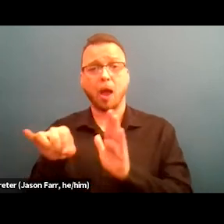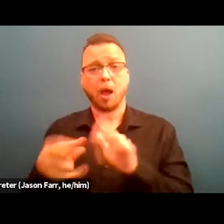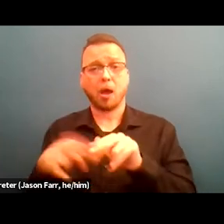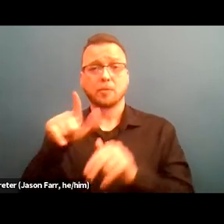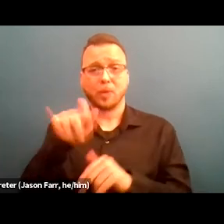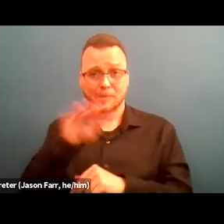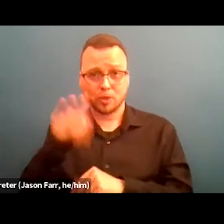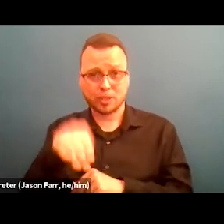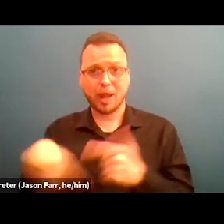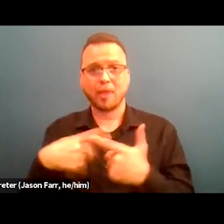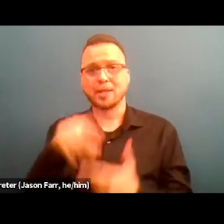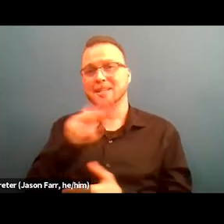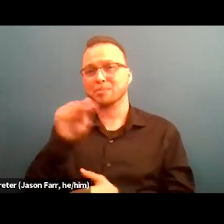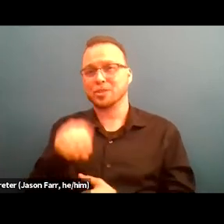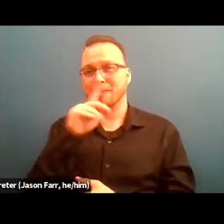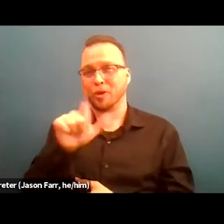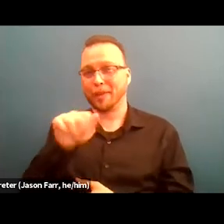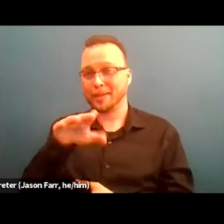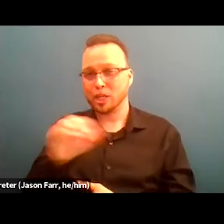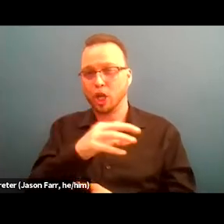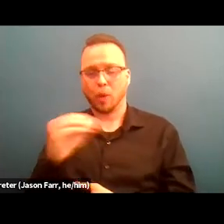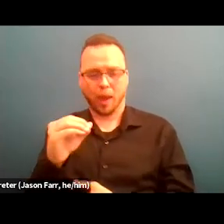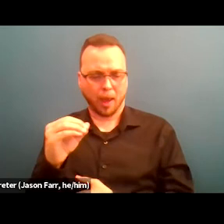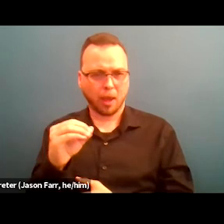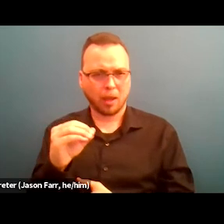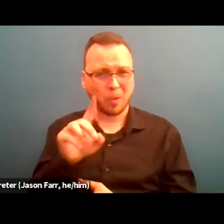And then we have 6% Latino and is that 1.8% Asian,